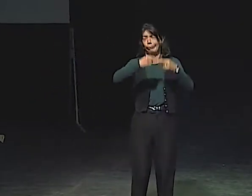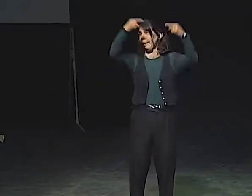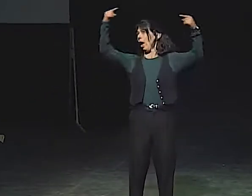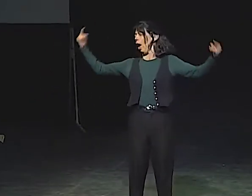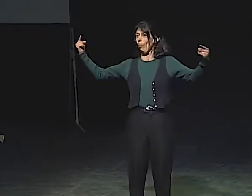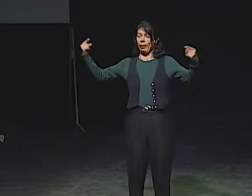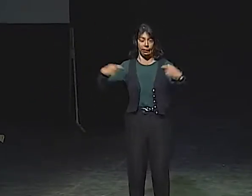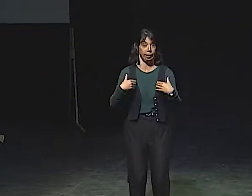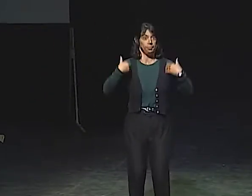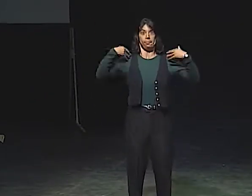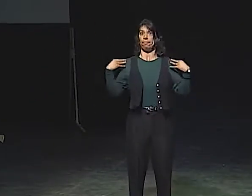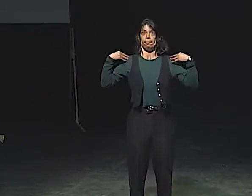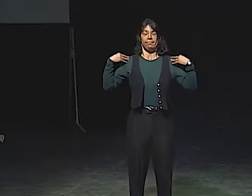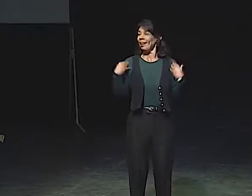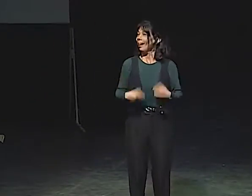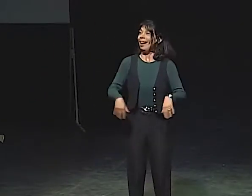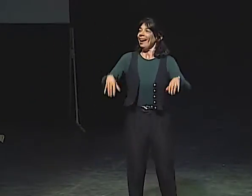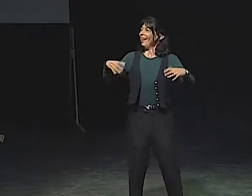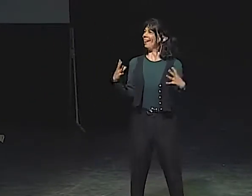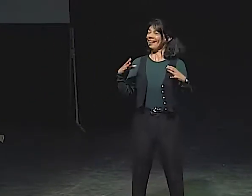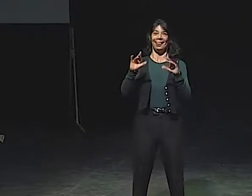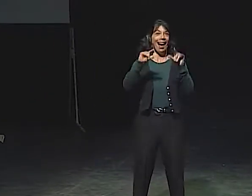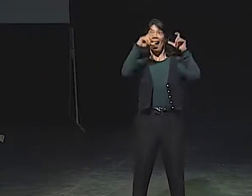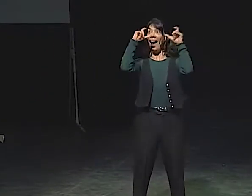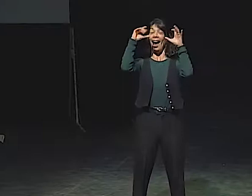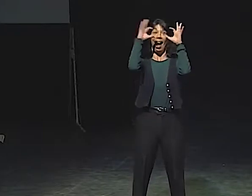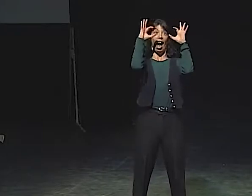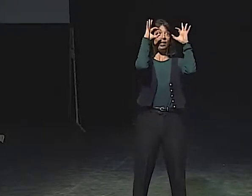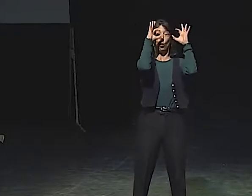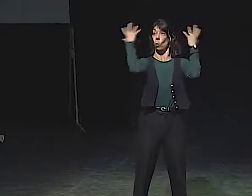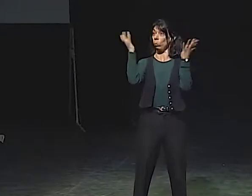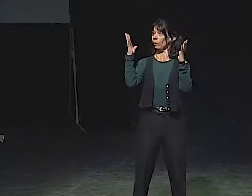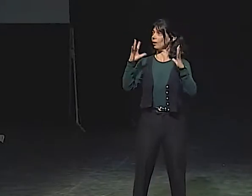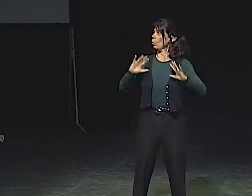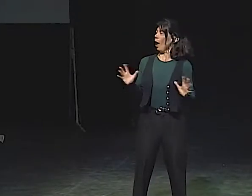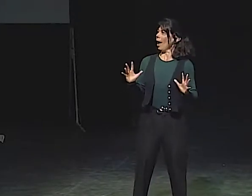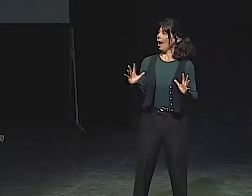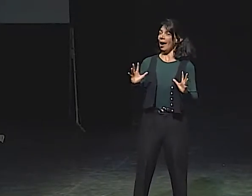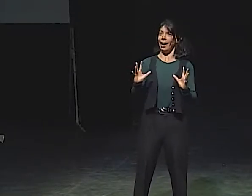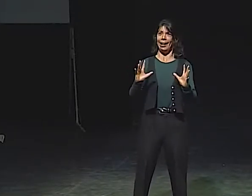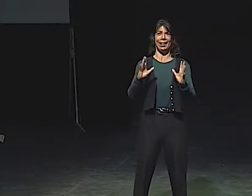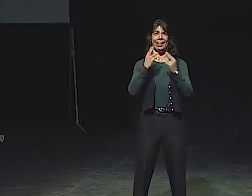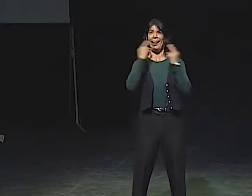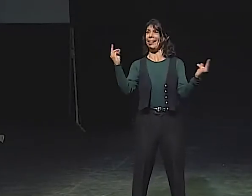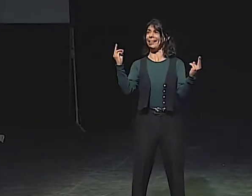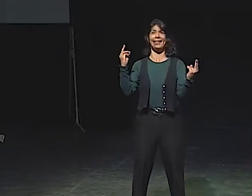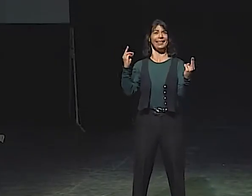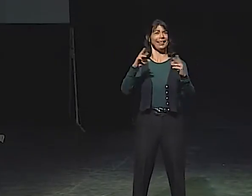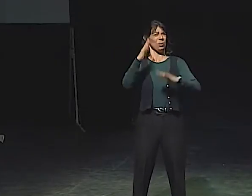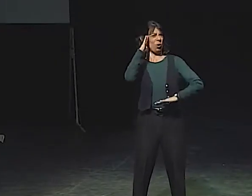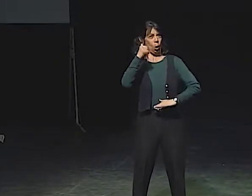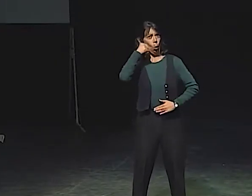AND EYELIDS NEARLY CLOSED. THE LITTLE GIRL IS THE OPPOSITE. HER SHOULDERS ARE BACK, BRIGHT EYES,